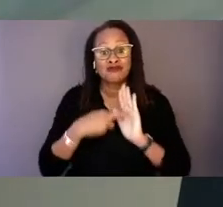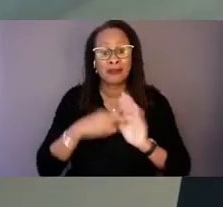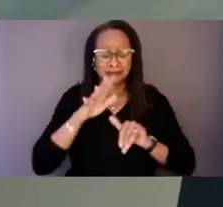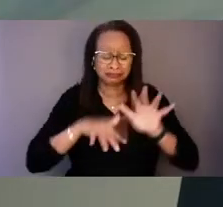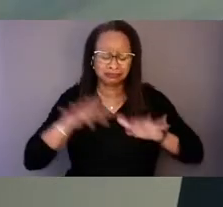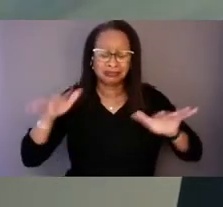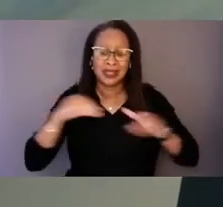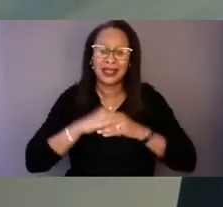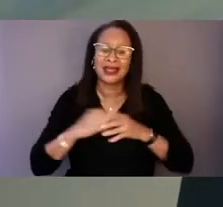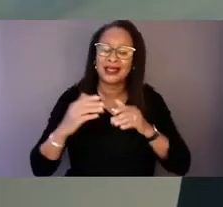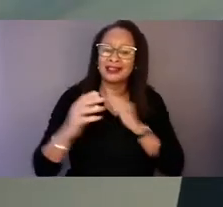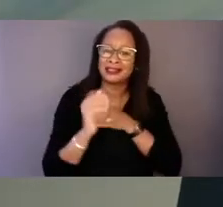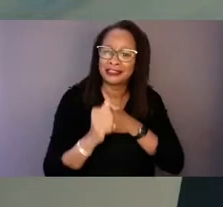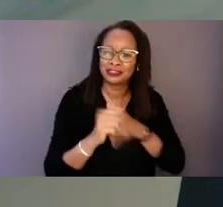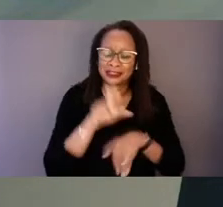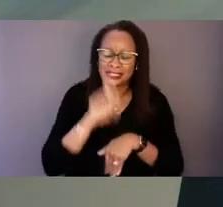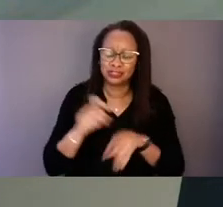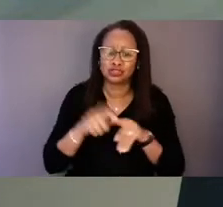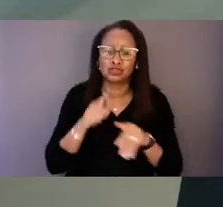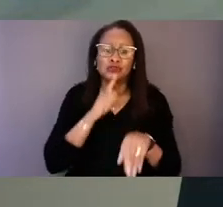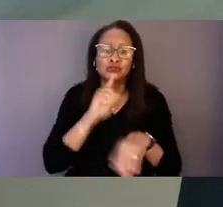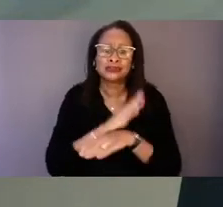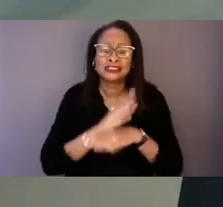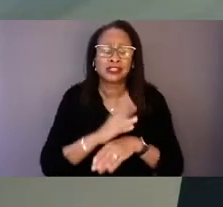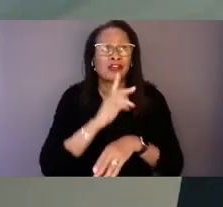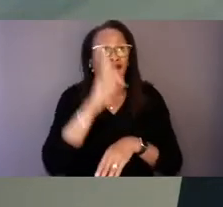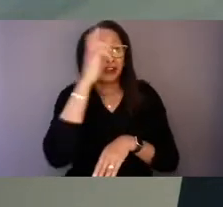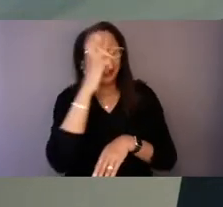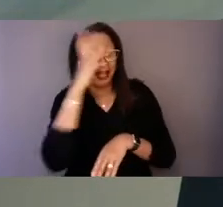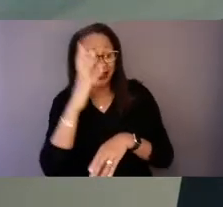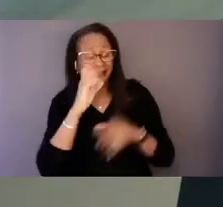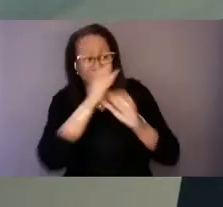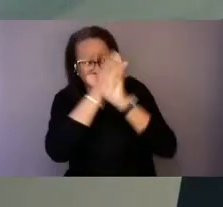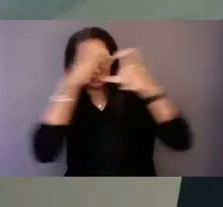necessary to actualize embedding equity into policy.